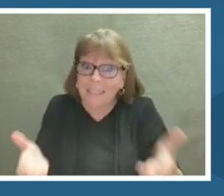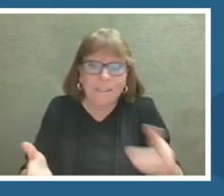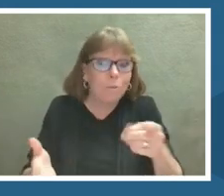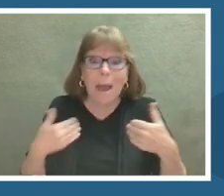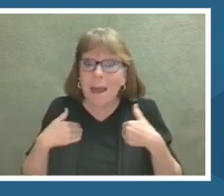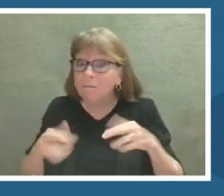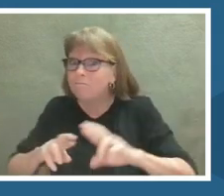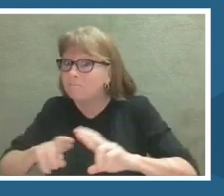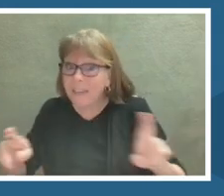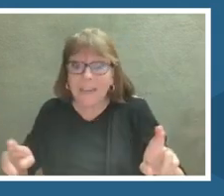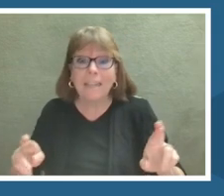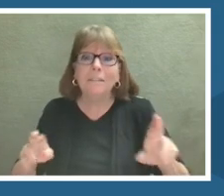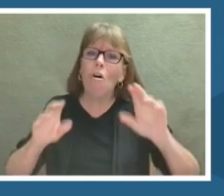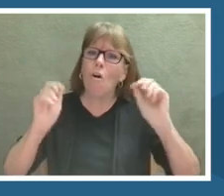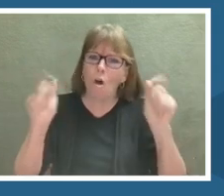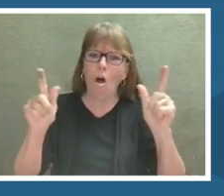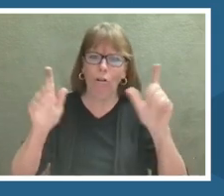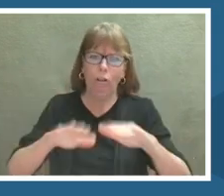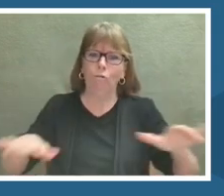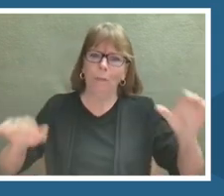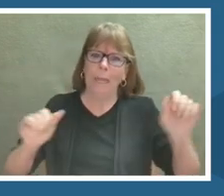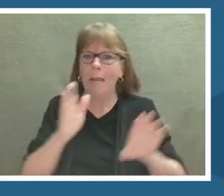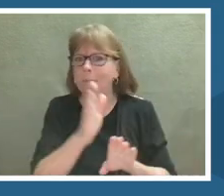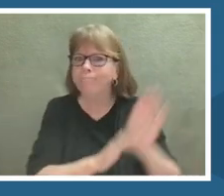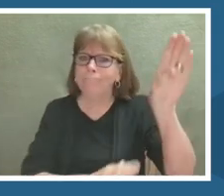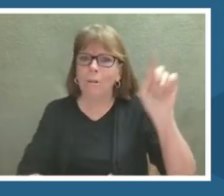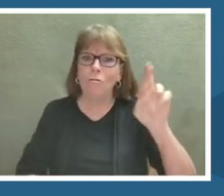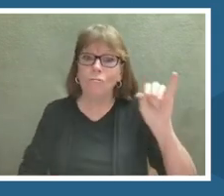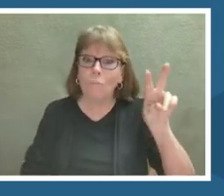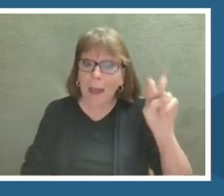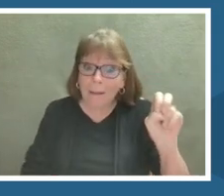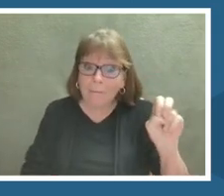Also, to improve their outcomes, we all have to work together.